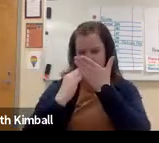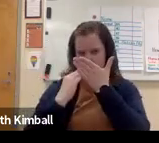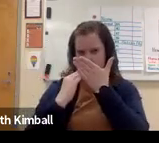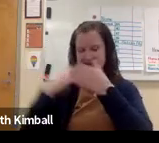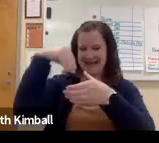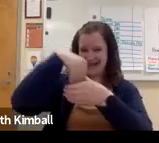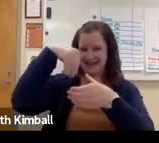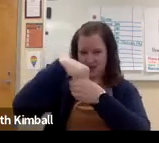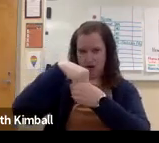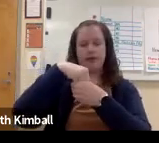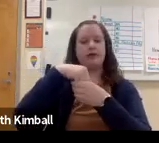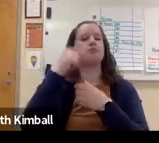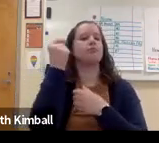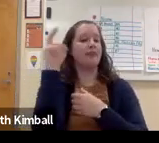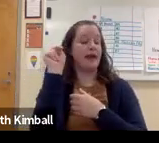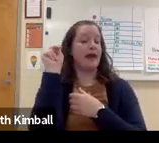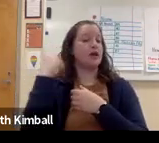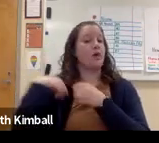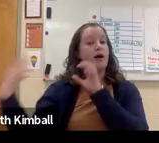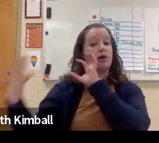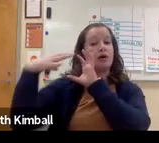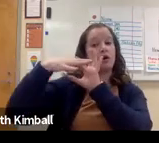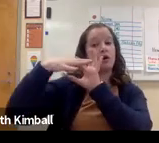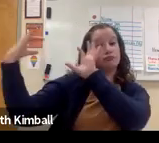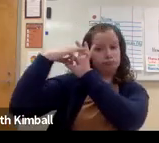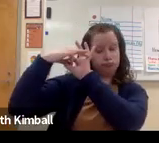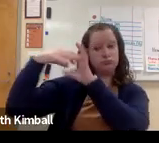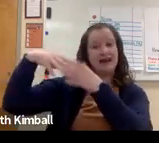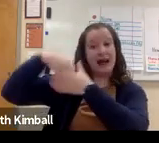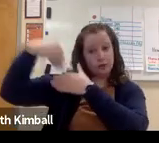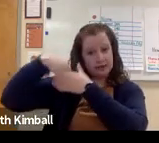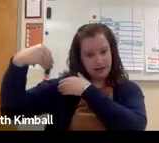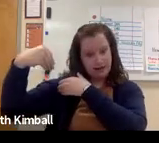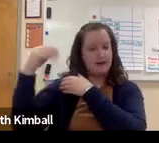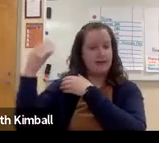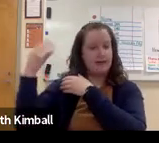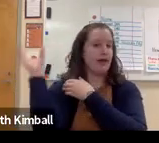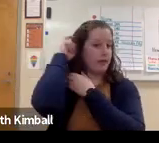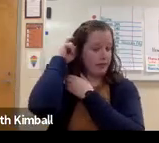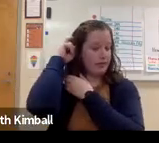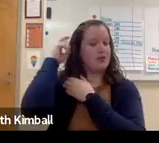is actually a surgical procedure that connects technology